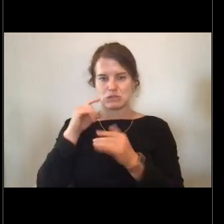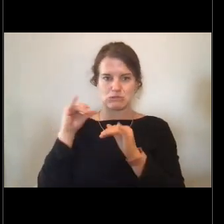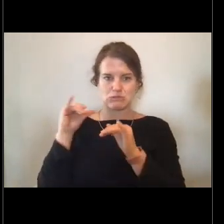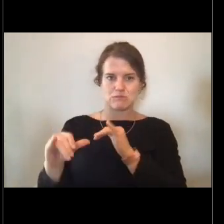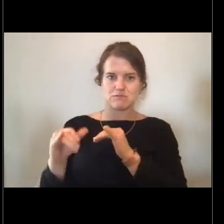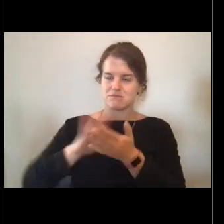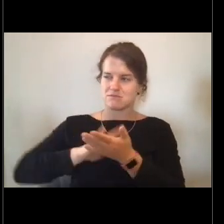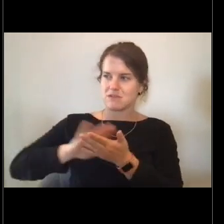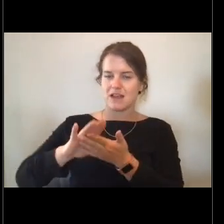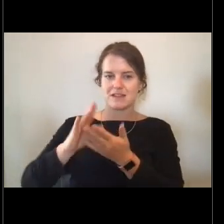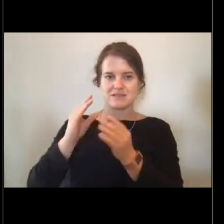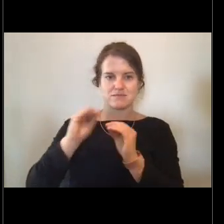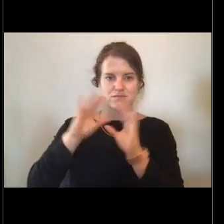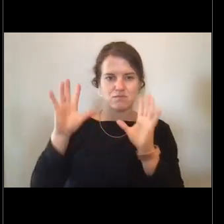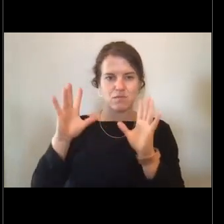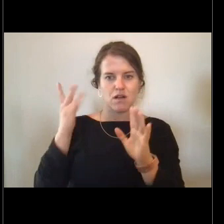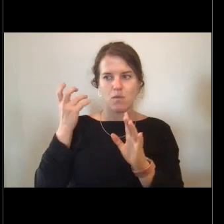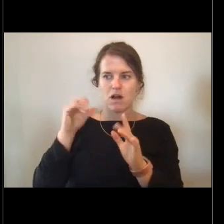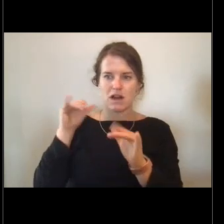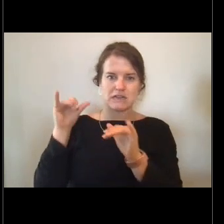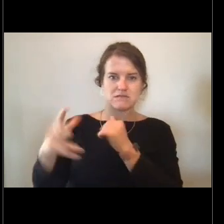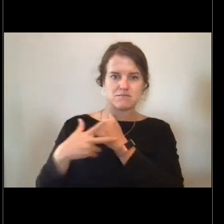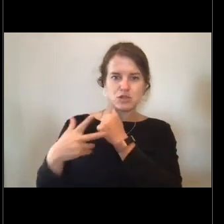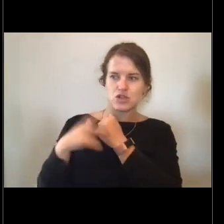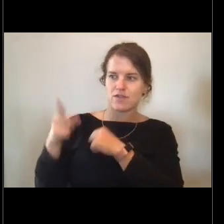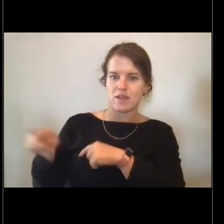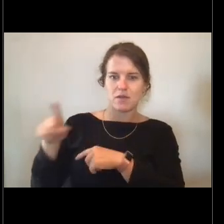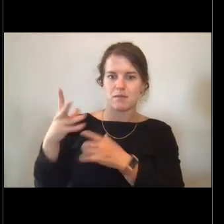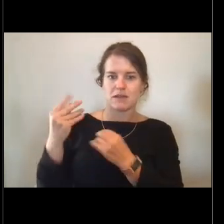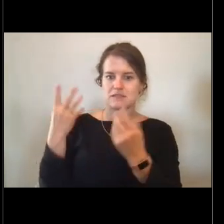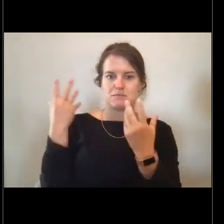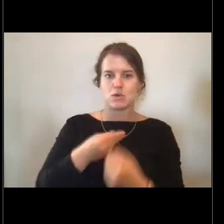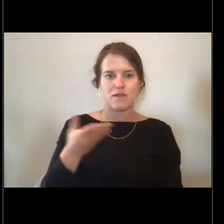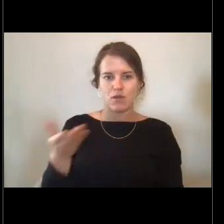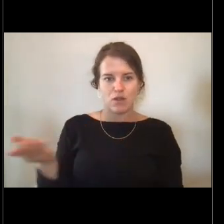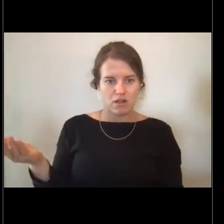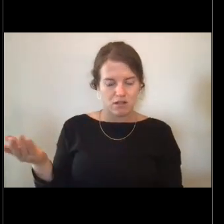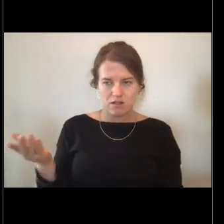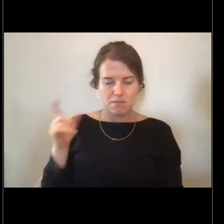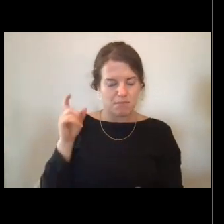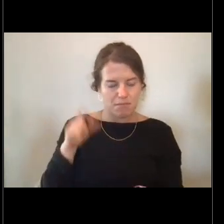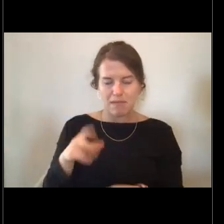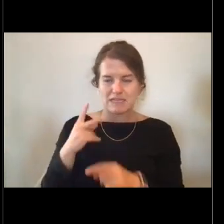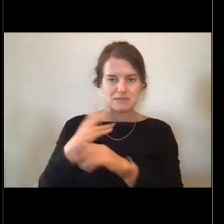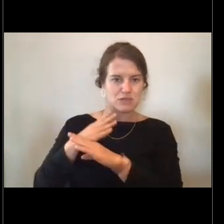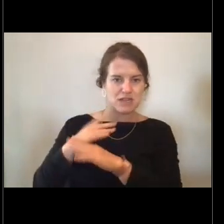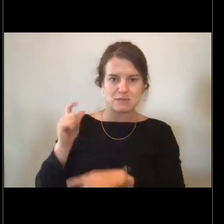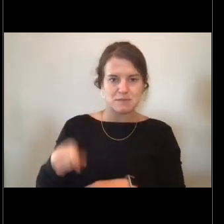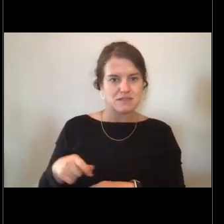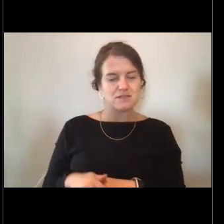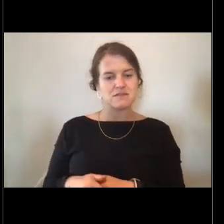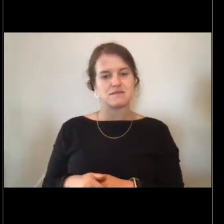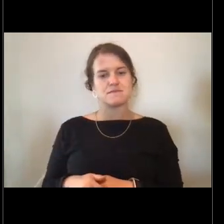Every time I look at this picture, I just think of that. And then this is a picture of a walrus.